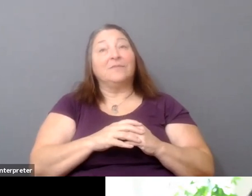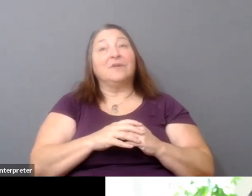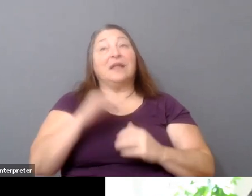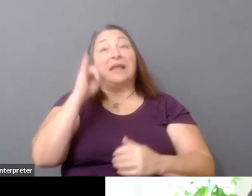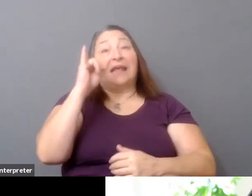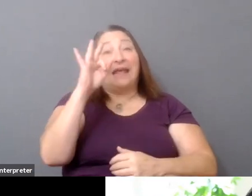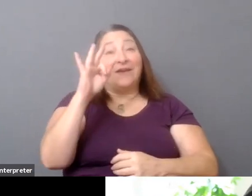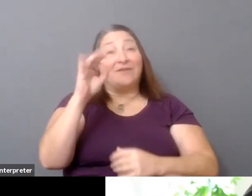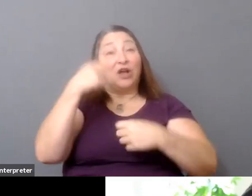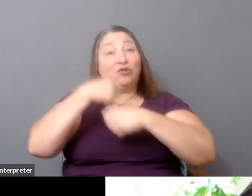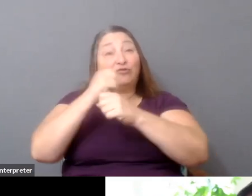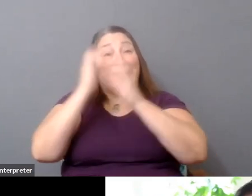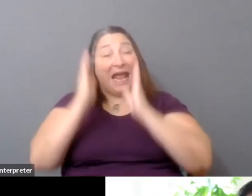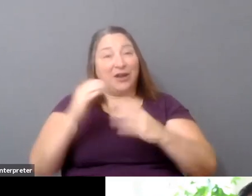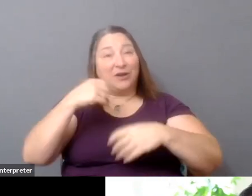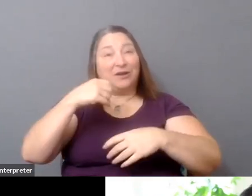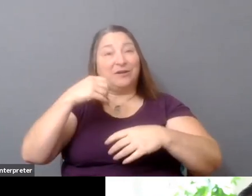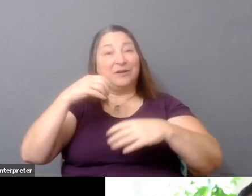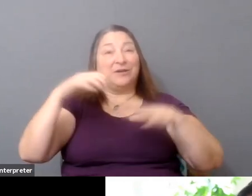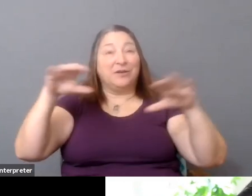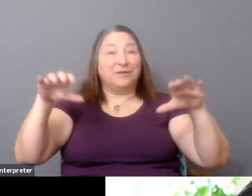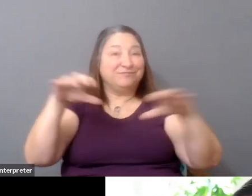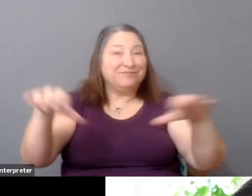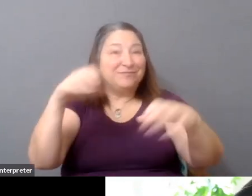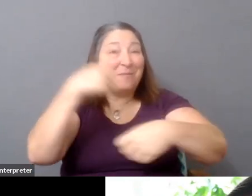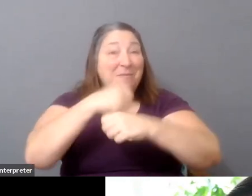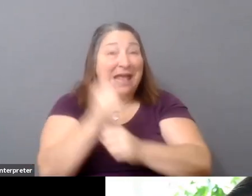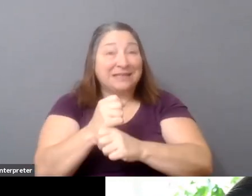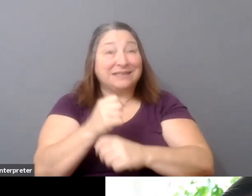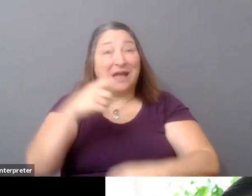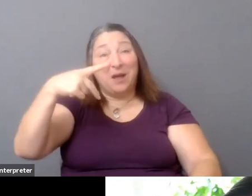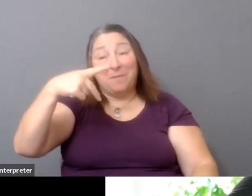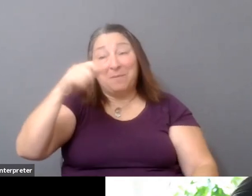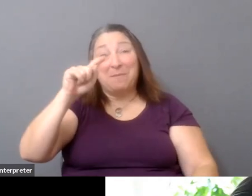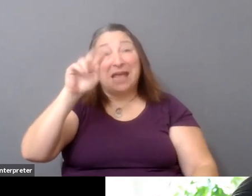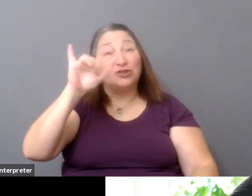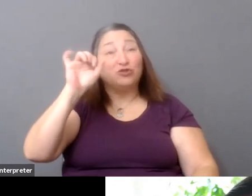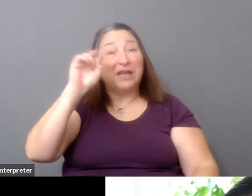they are signing up to produce more things for their fans to justify the reward tiers that are out there.